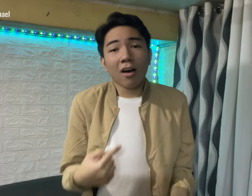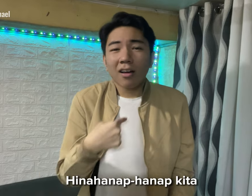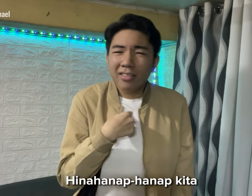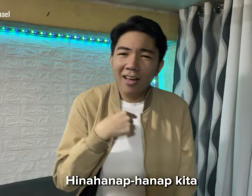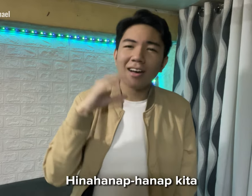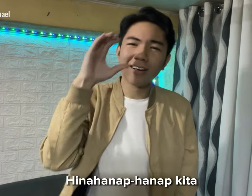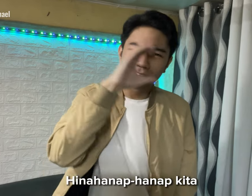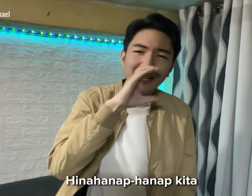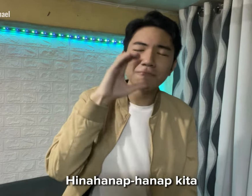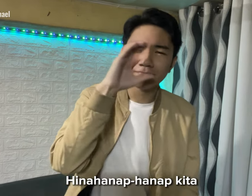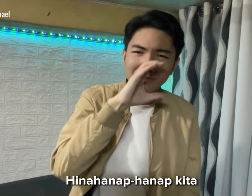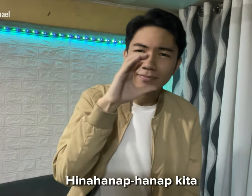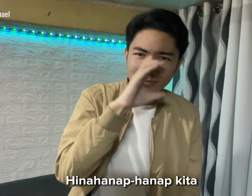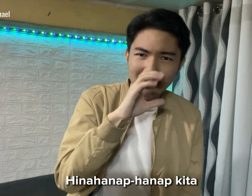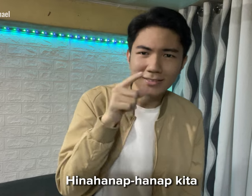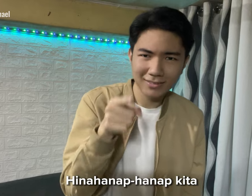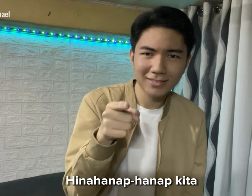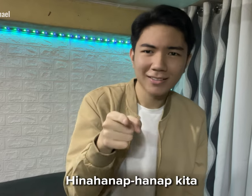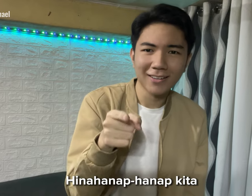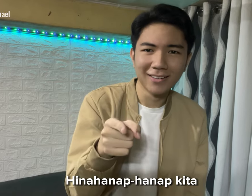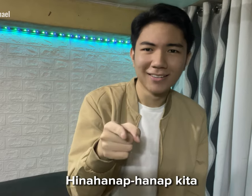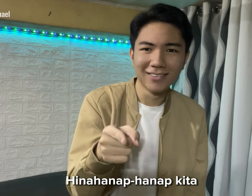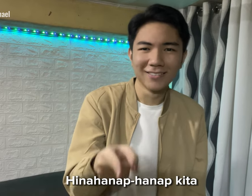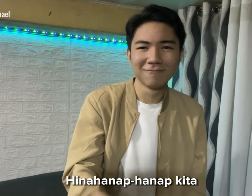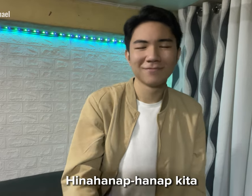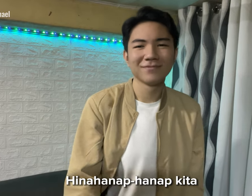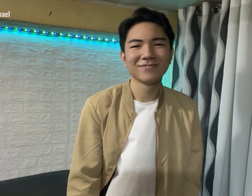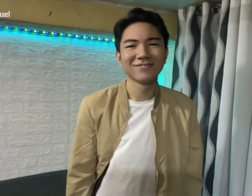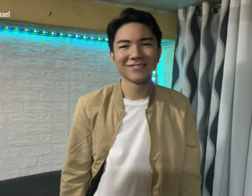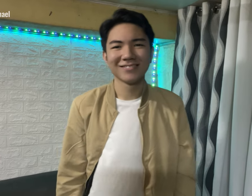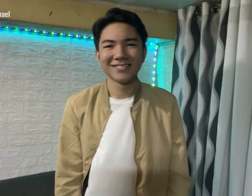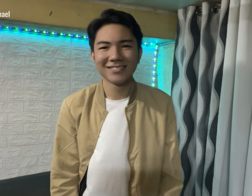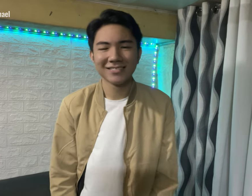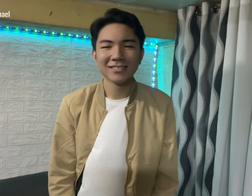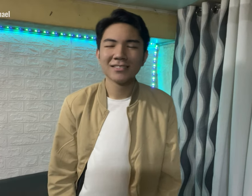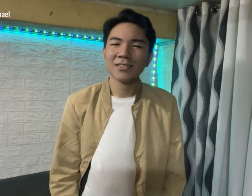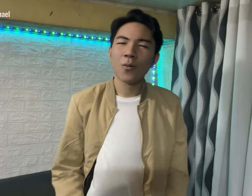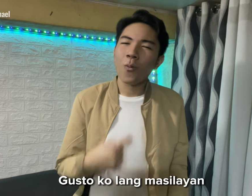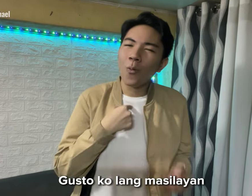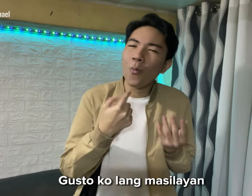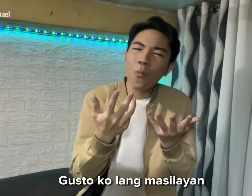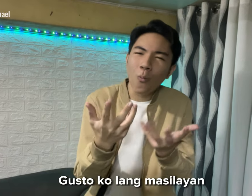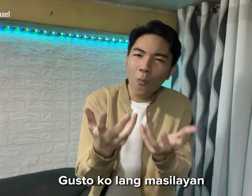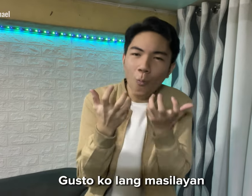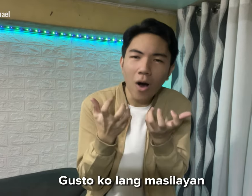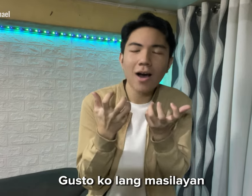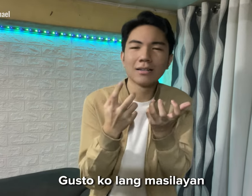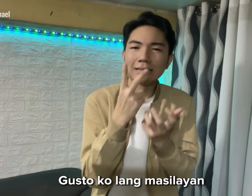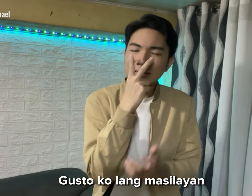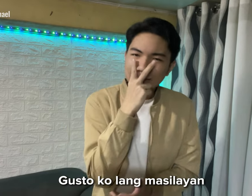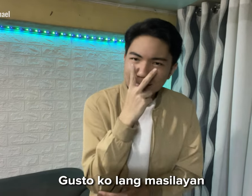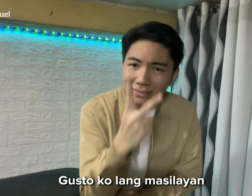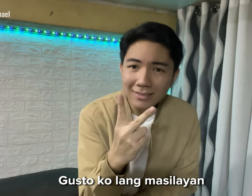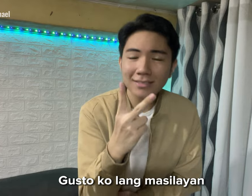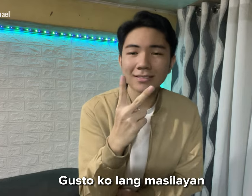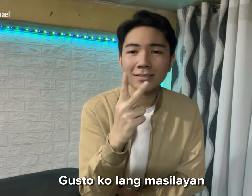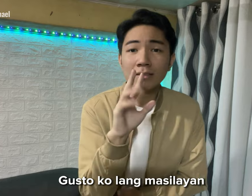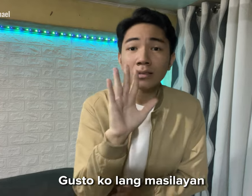I'm looking for you I just wanna see